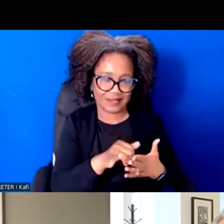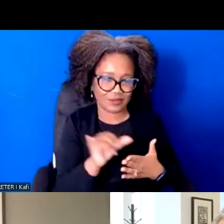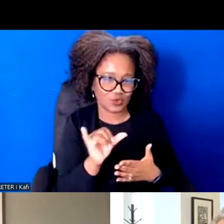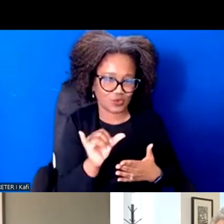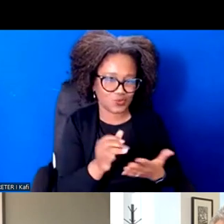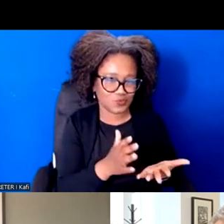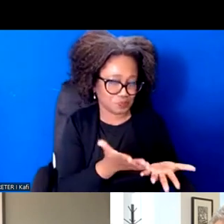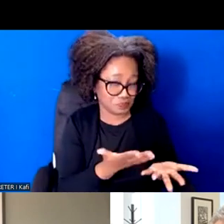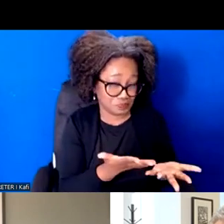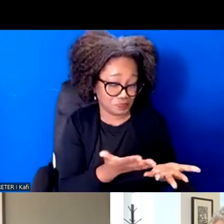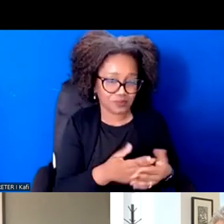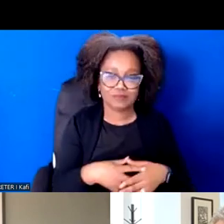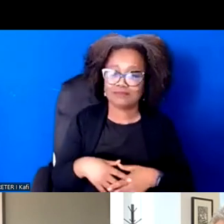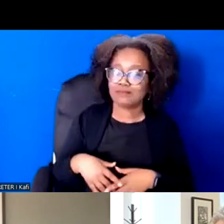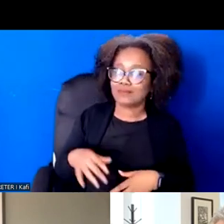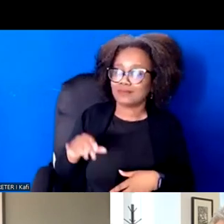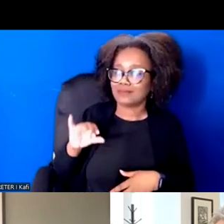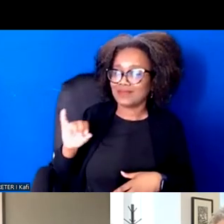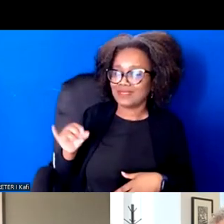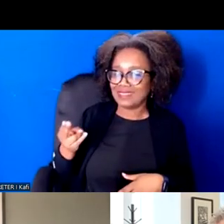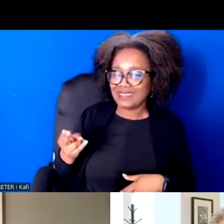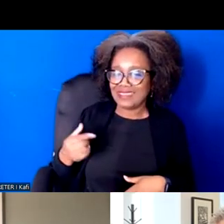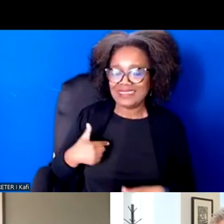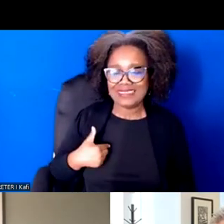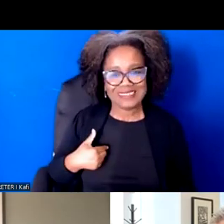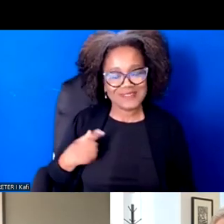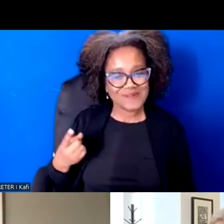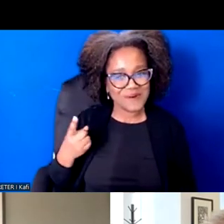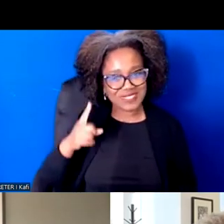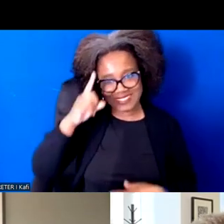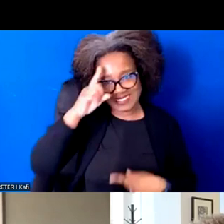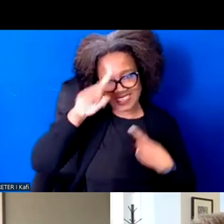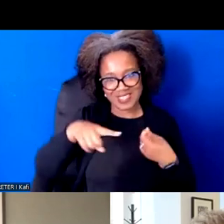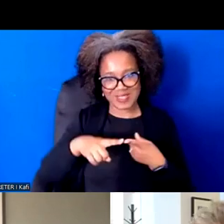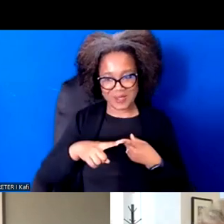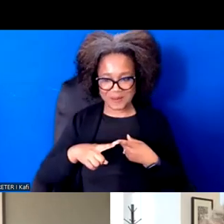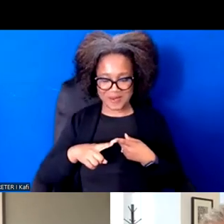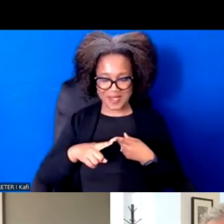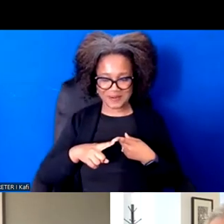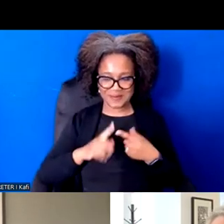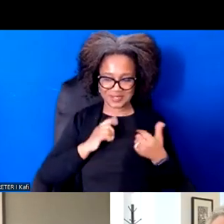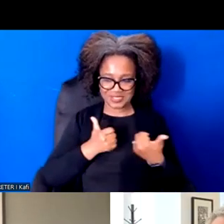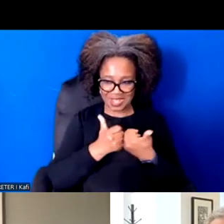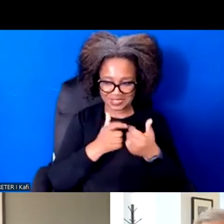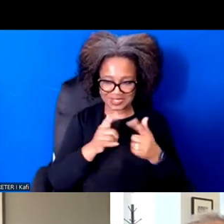away with saying what he's actually going to do when he says, I'm not going to answer that question, but I can pretend that it's just because of that.